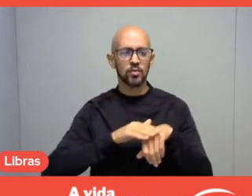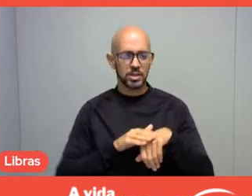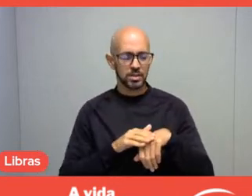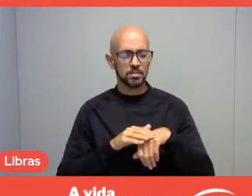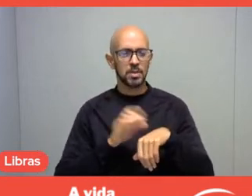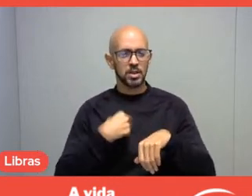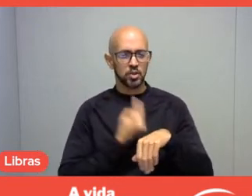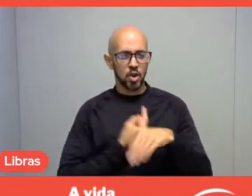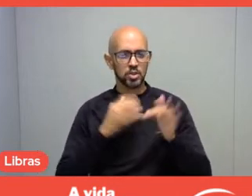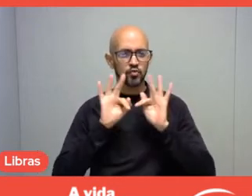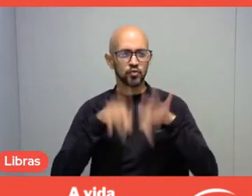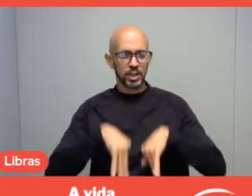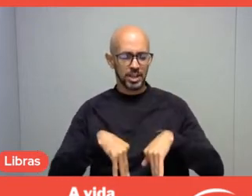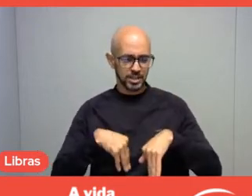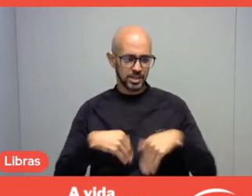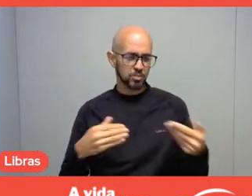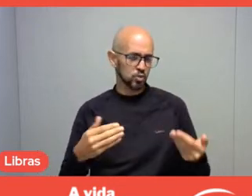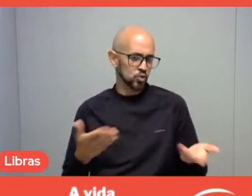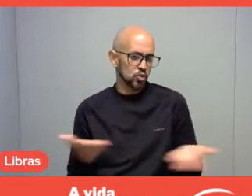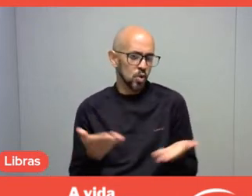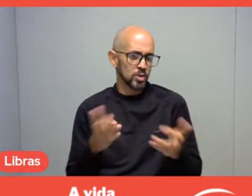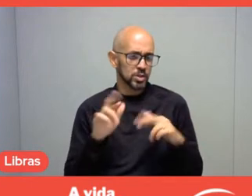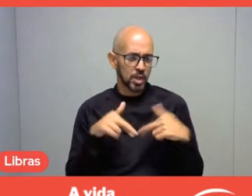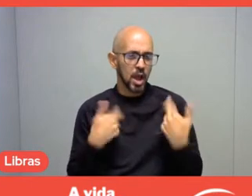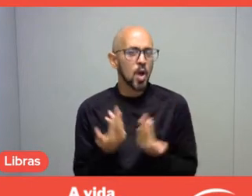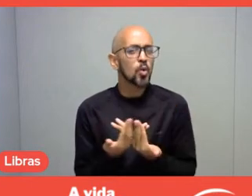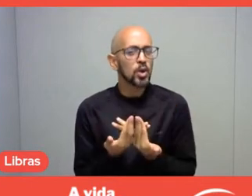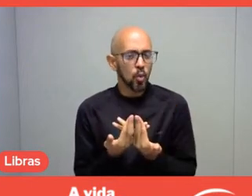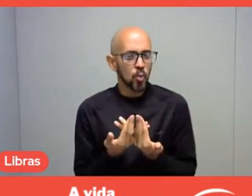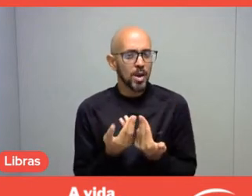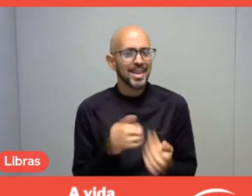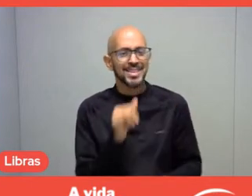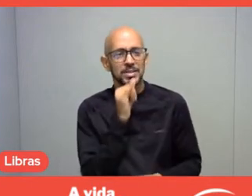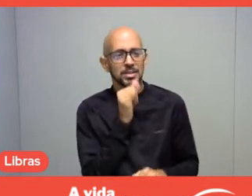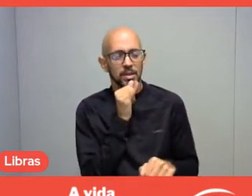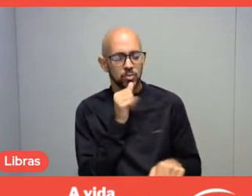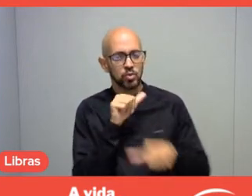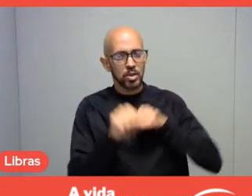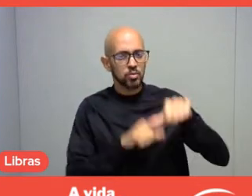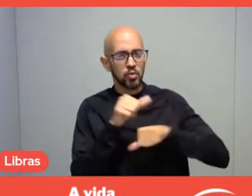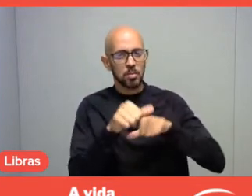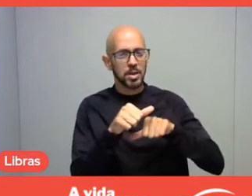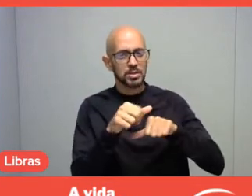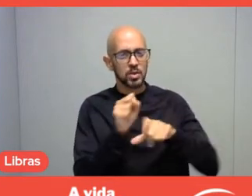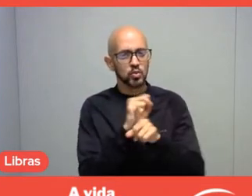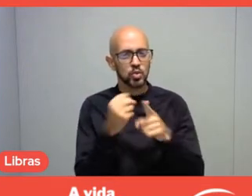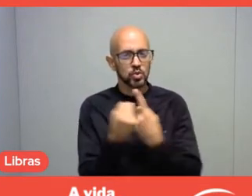Examples of social transformation in the field you work.